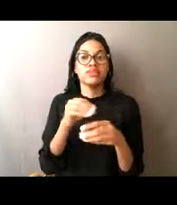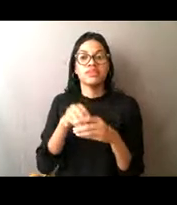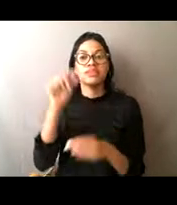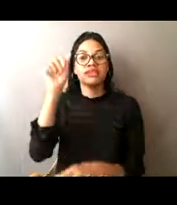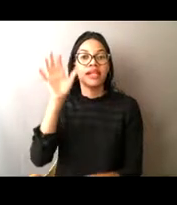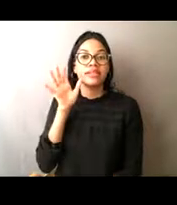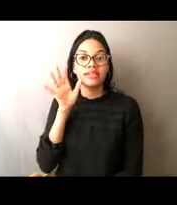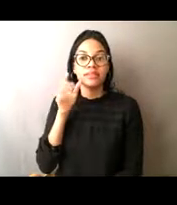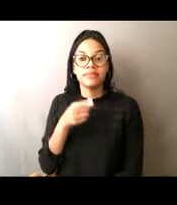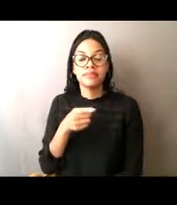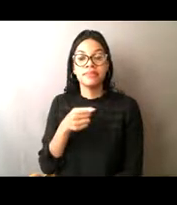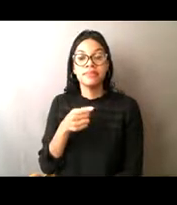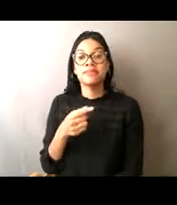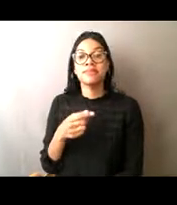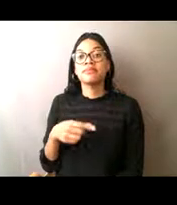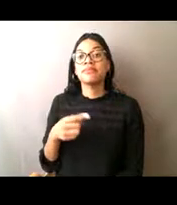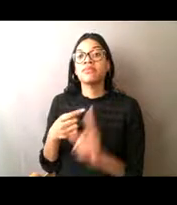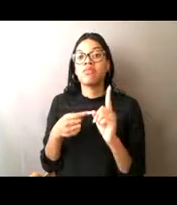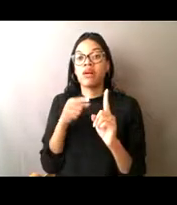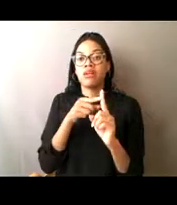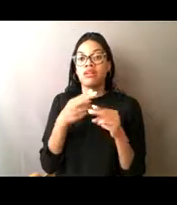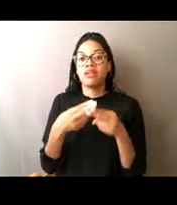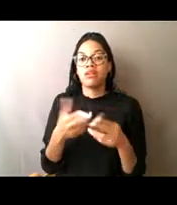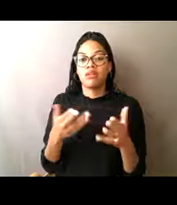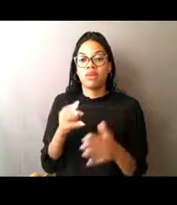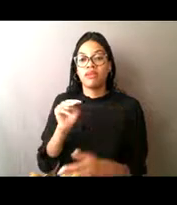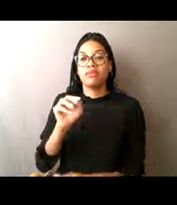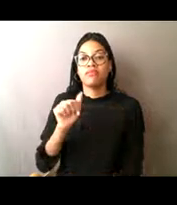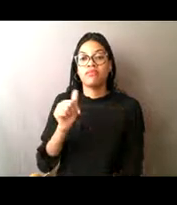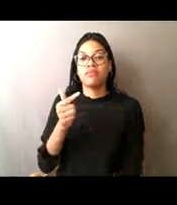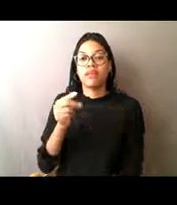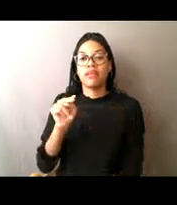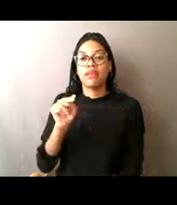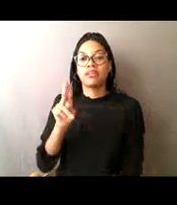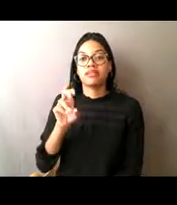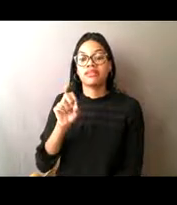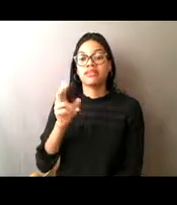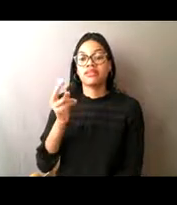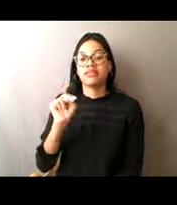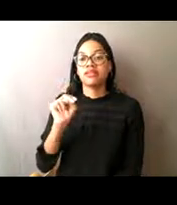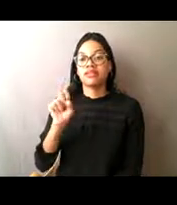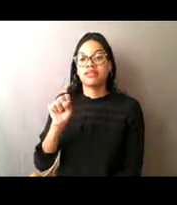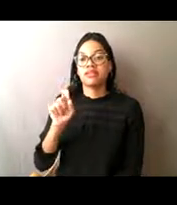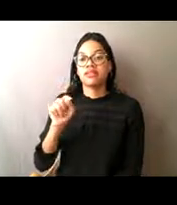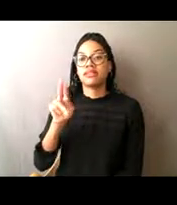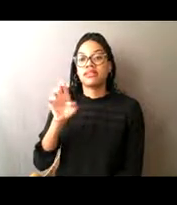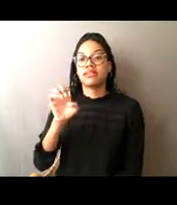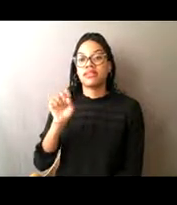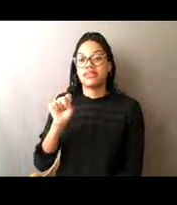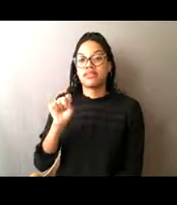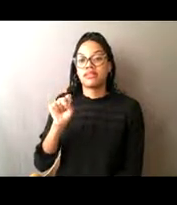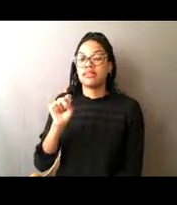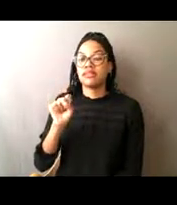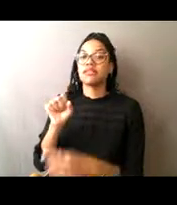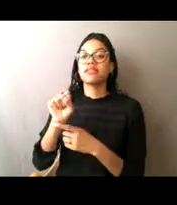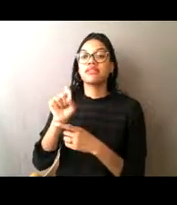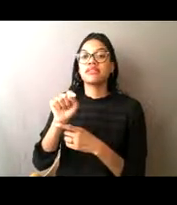One is called the Magnuson-Stevens Fishery Conservation and Management Act, which we refer to as the MSA.